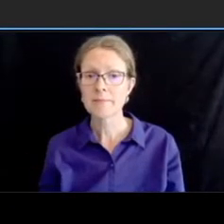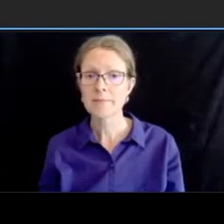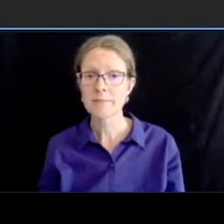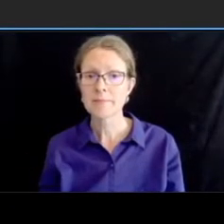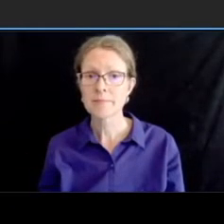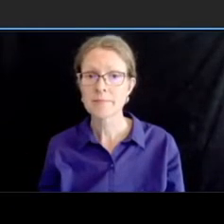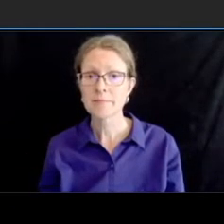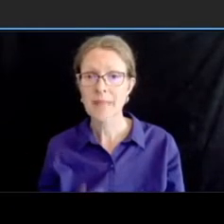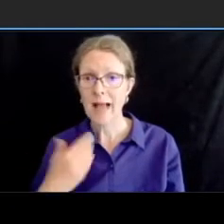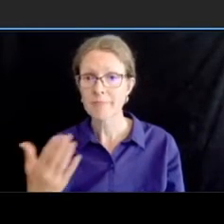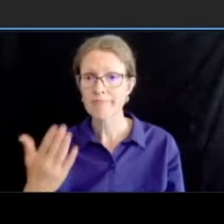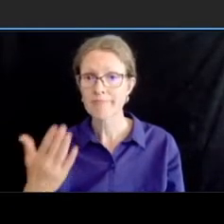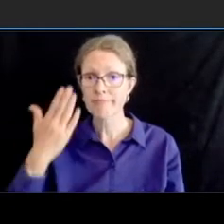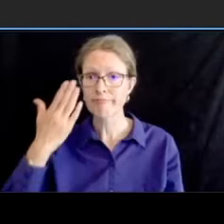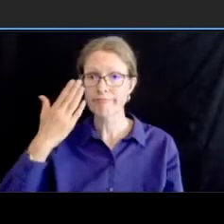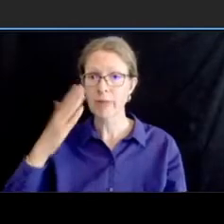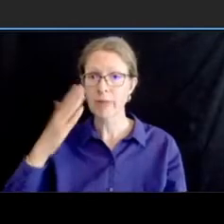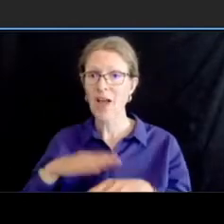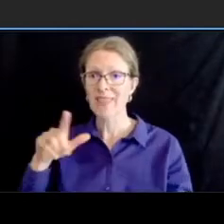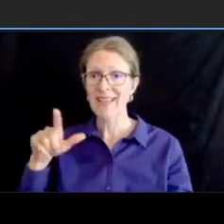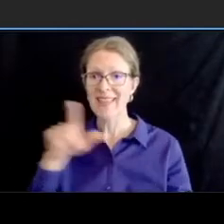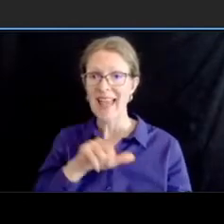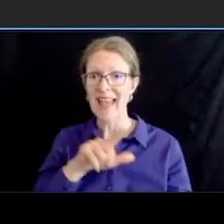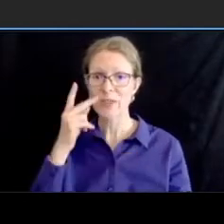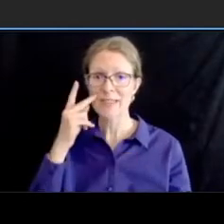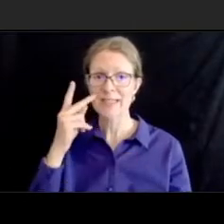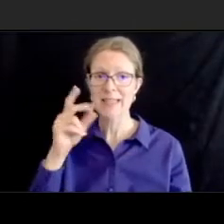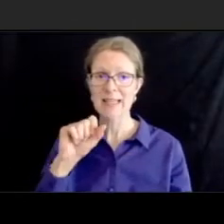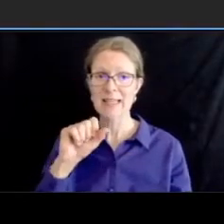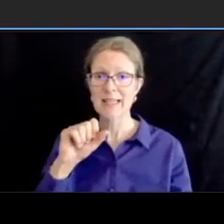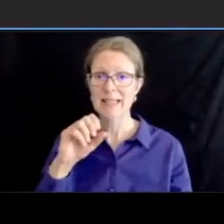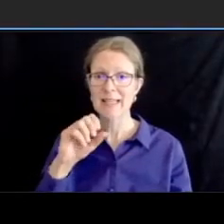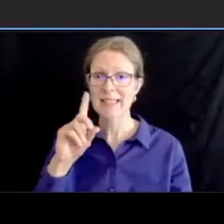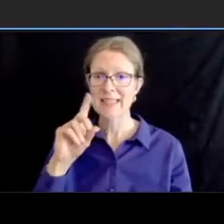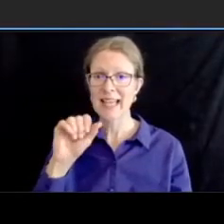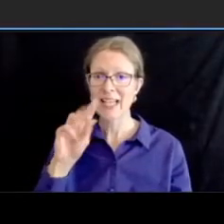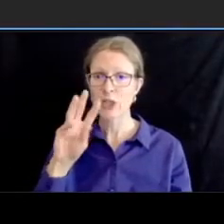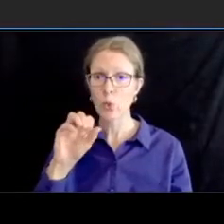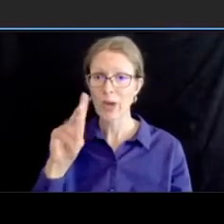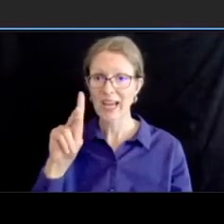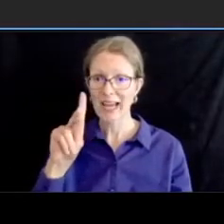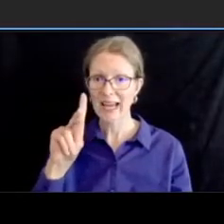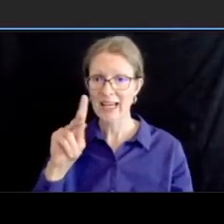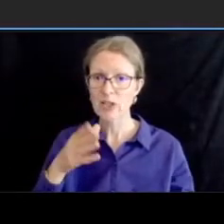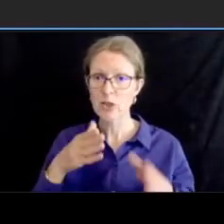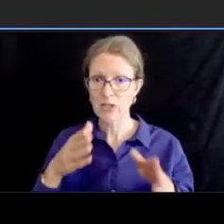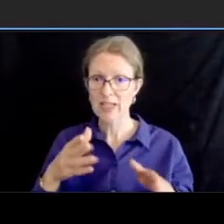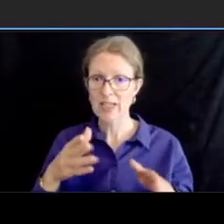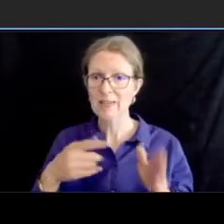and that it does show a dedicated left turn lane for vehicles traveling northbound